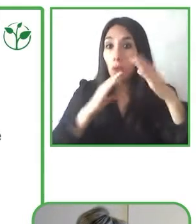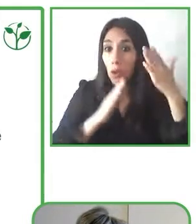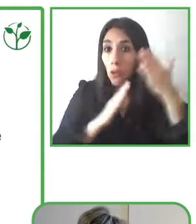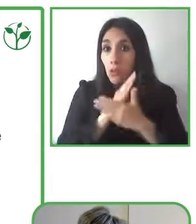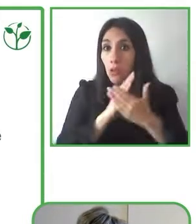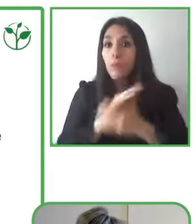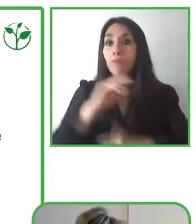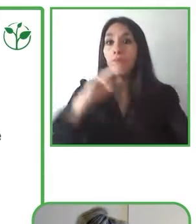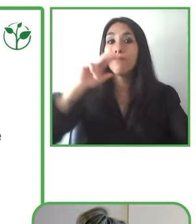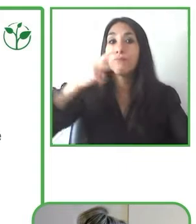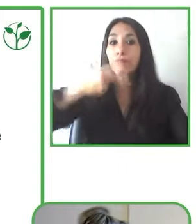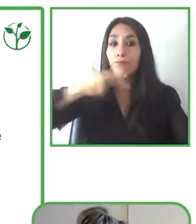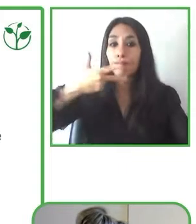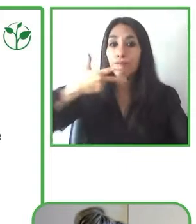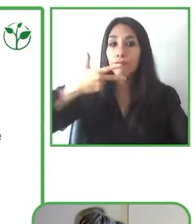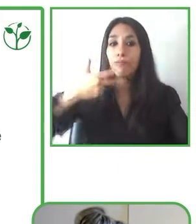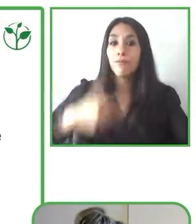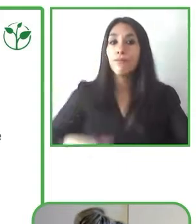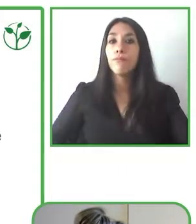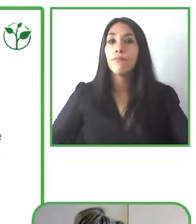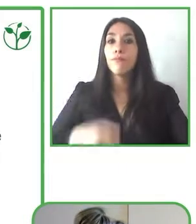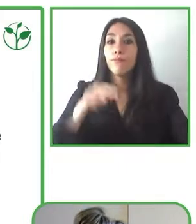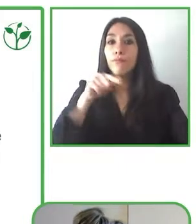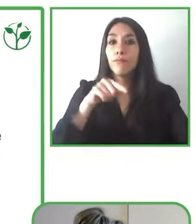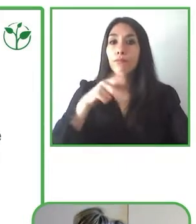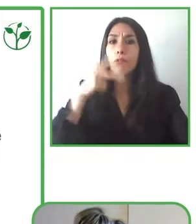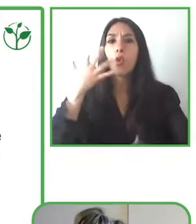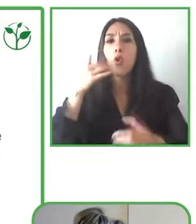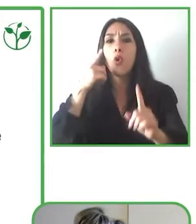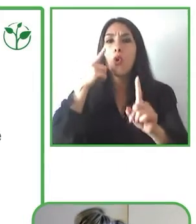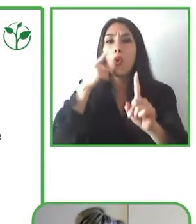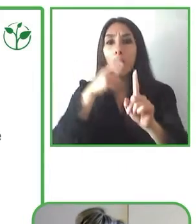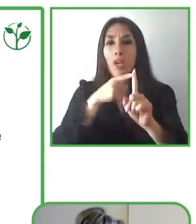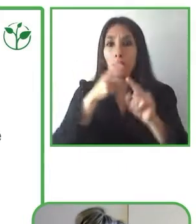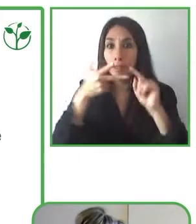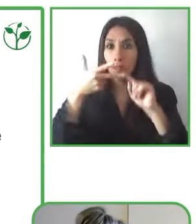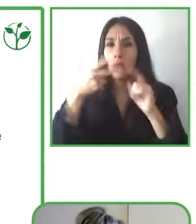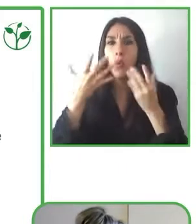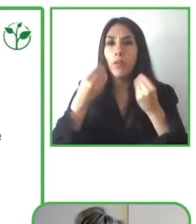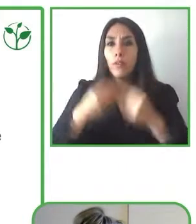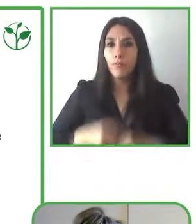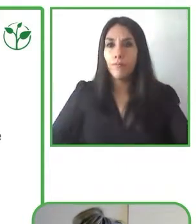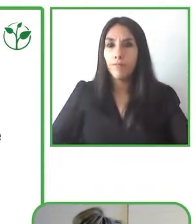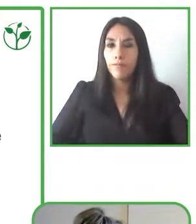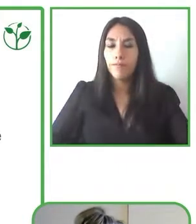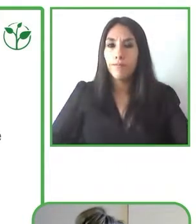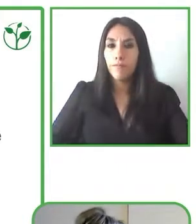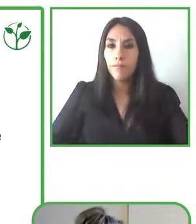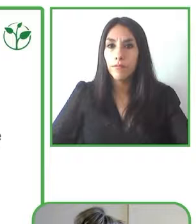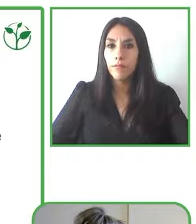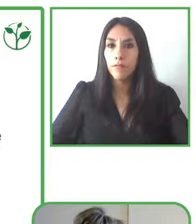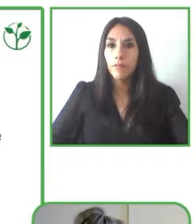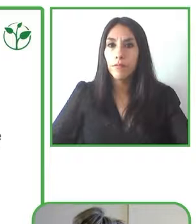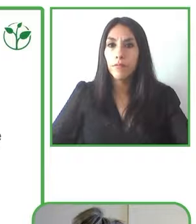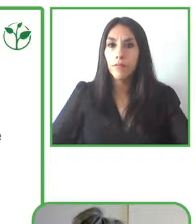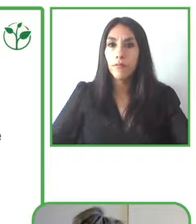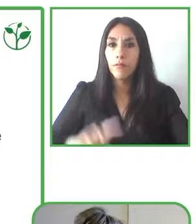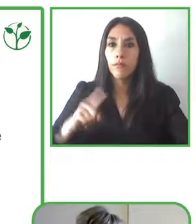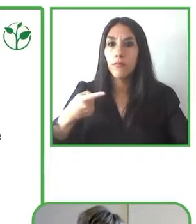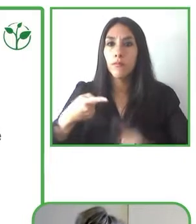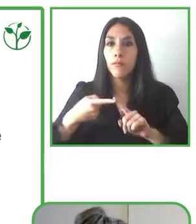There are three inspirations for our work: First, that the most serious forms of discrimination